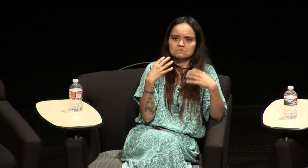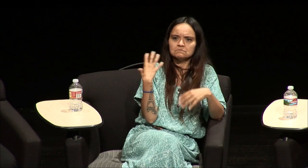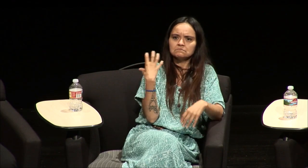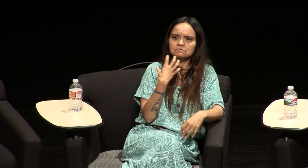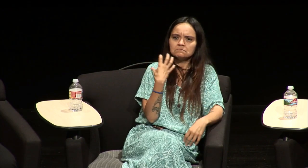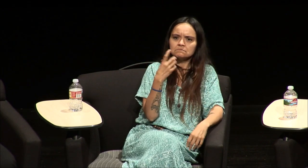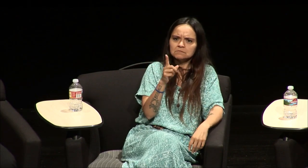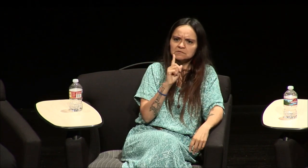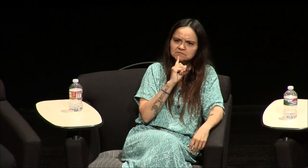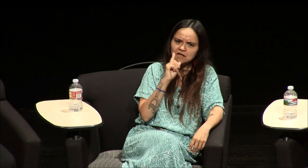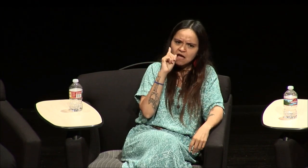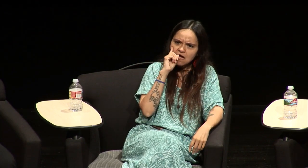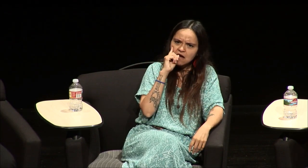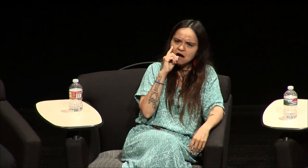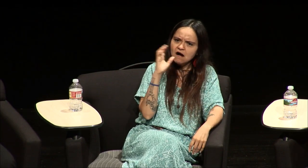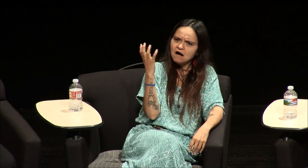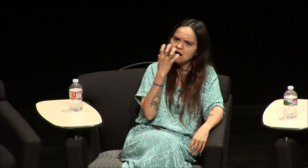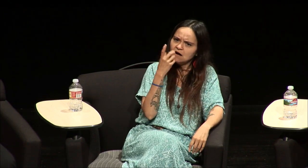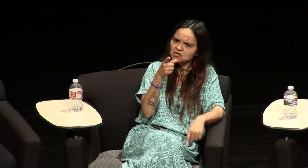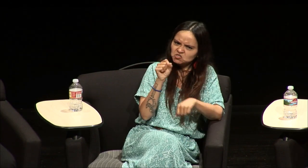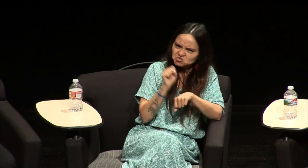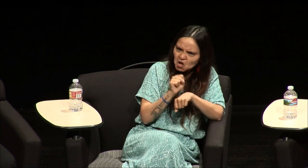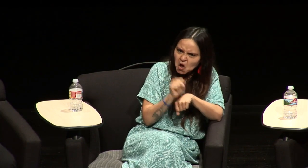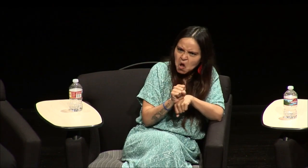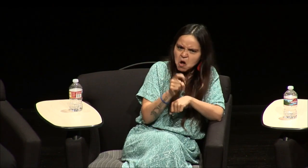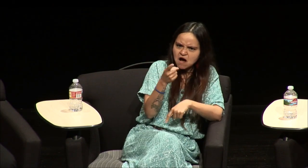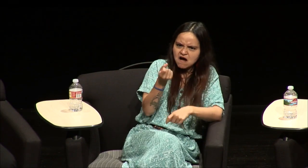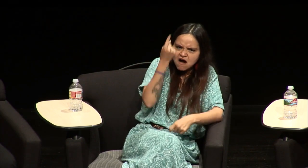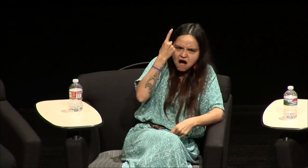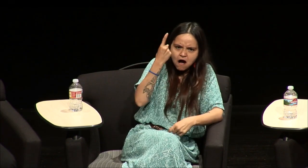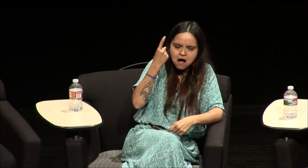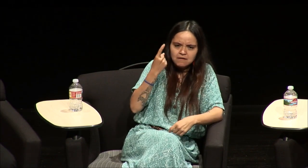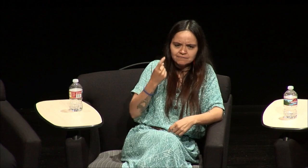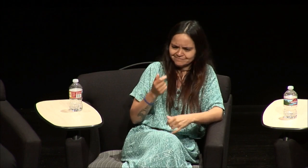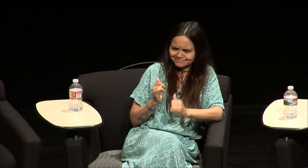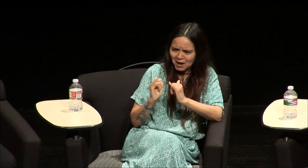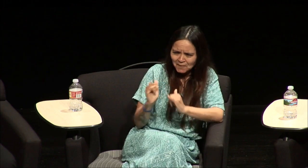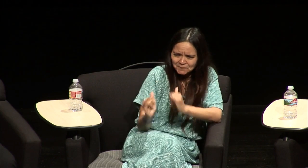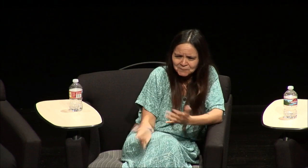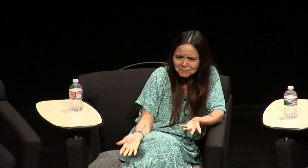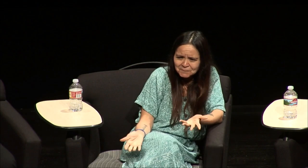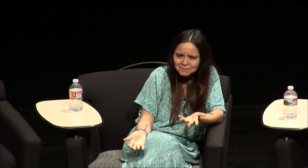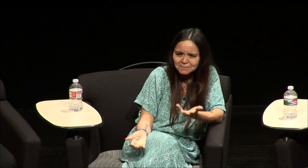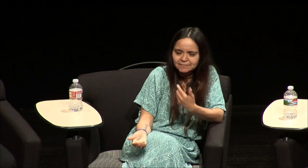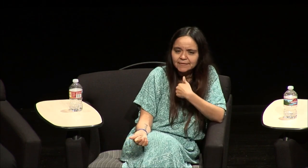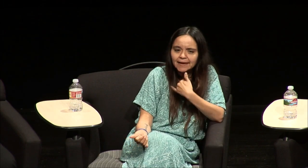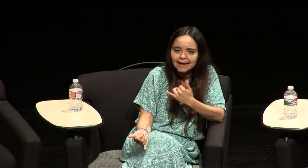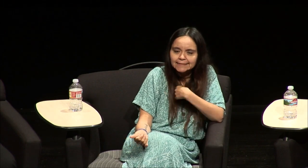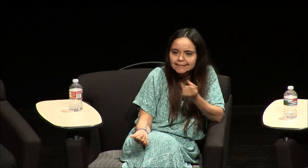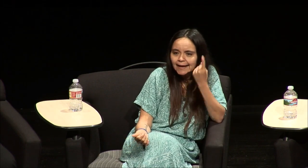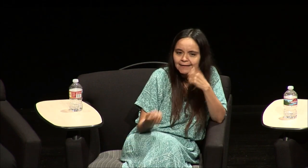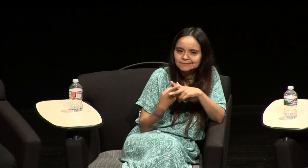and everybody saw me and they're like Claudia you're deaf but you're amazing you can do this work and you really get it and I'm like you know we're the same